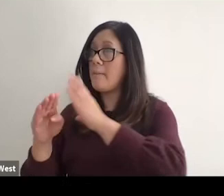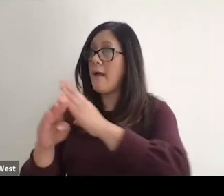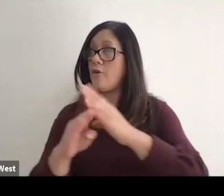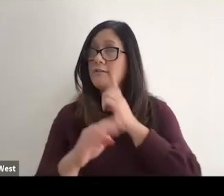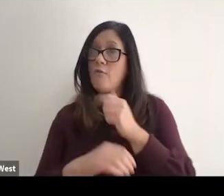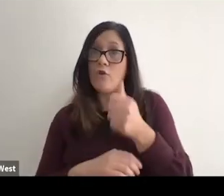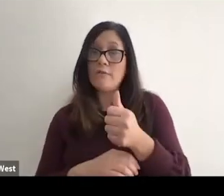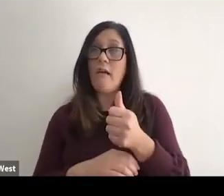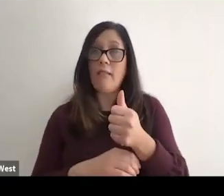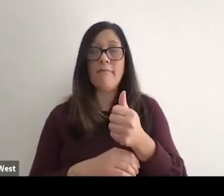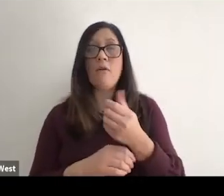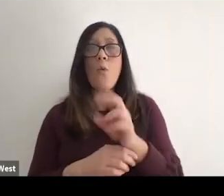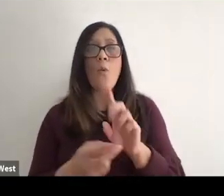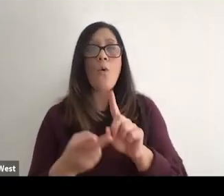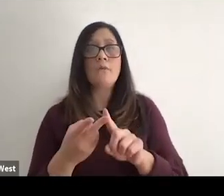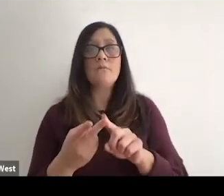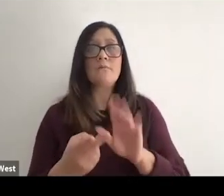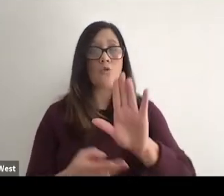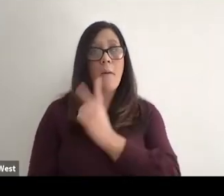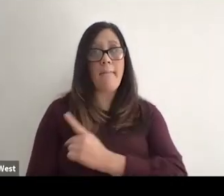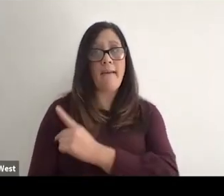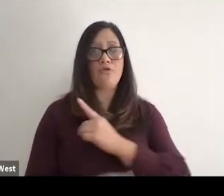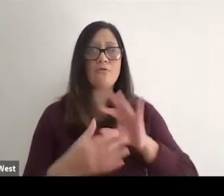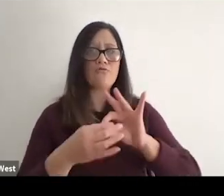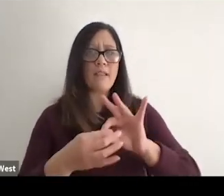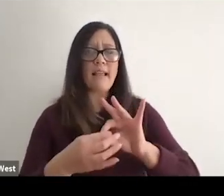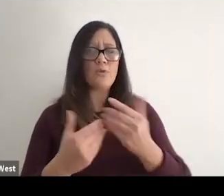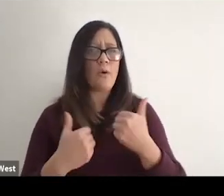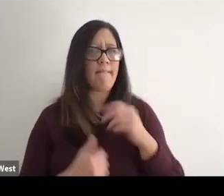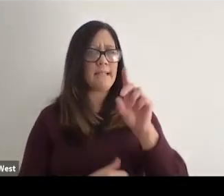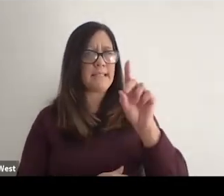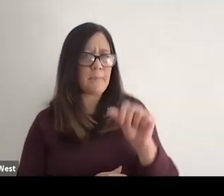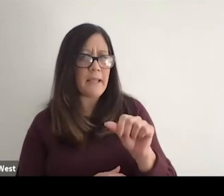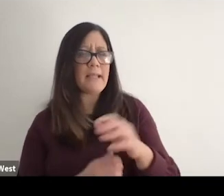for yourself personally, or for your patients related to having a disability and interacting